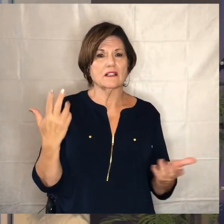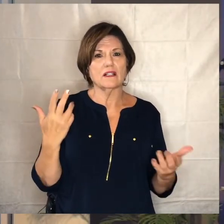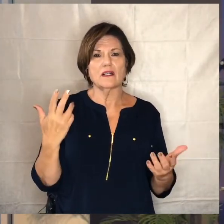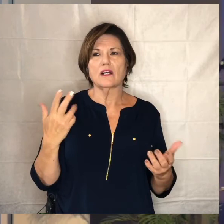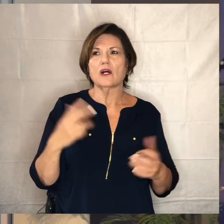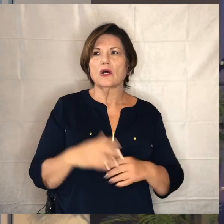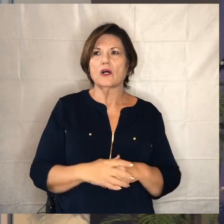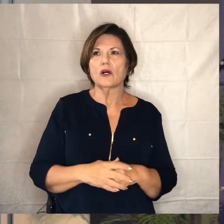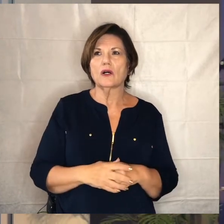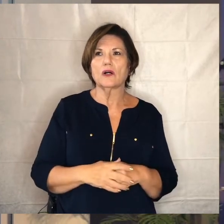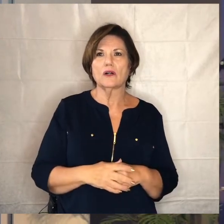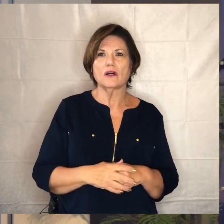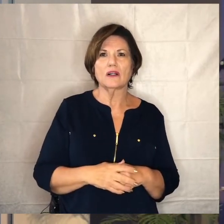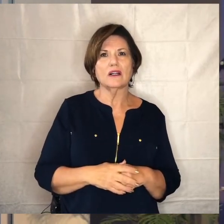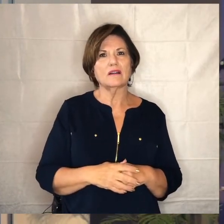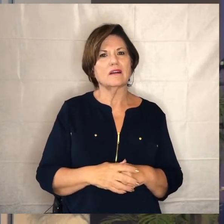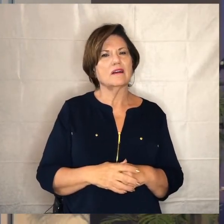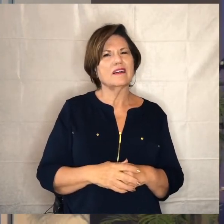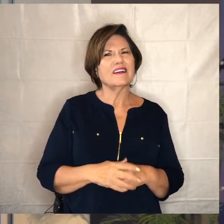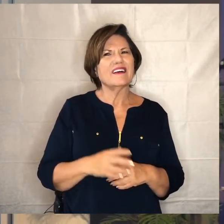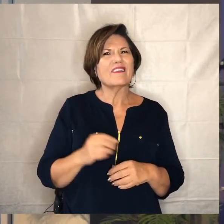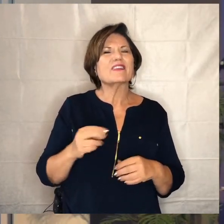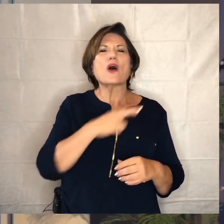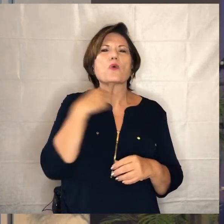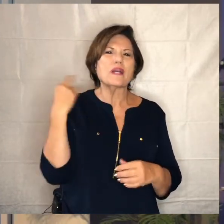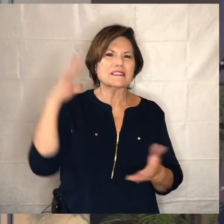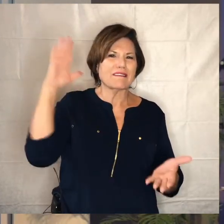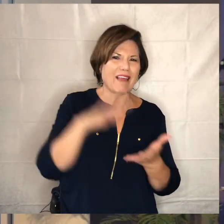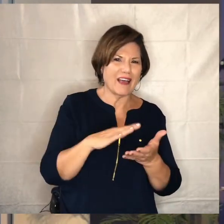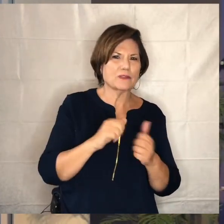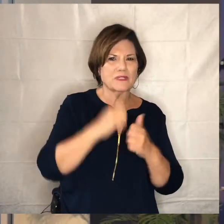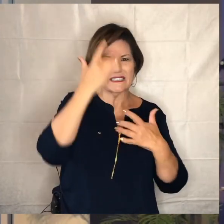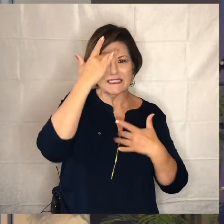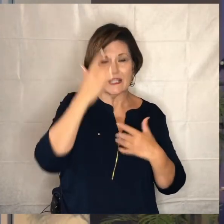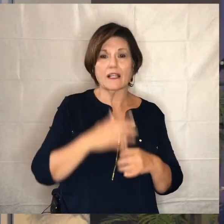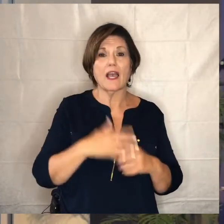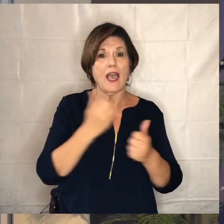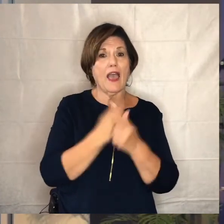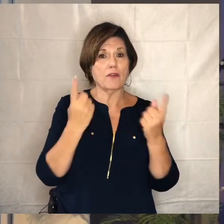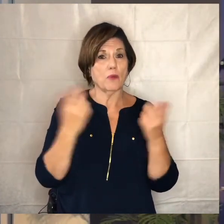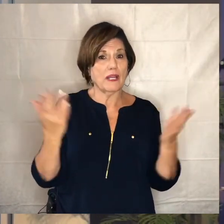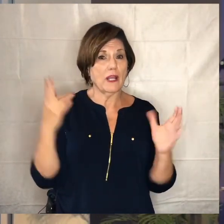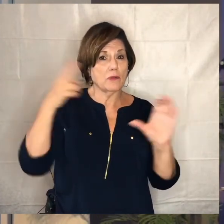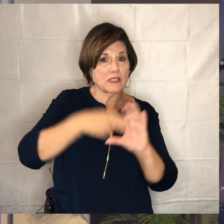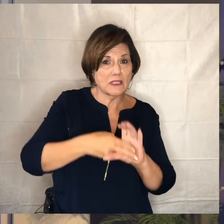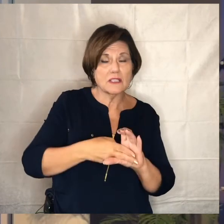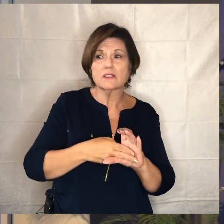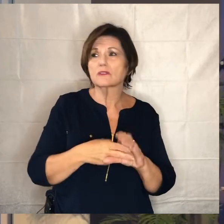down when we do things outside the second would be that everyone who is here uh participating in whatever kind of